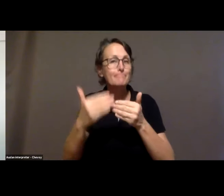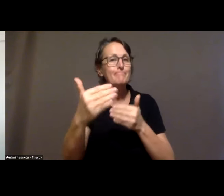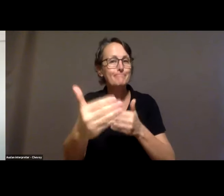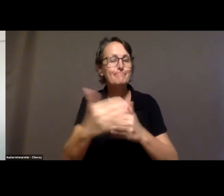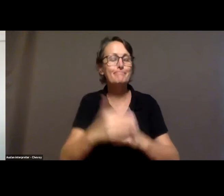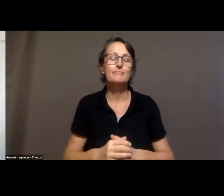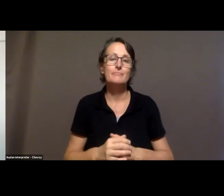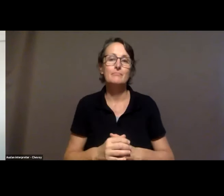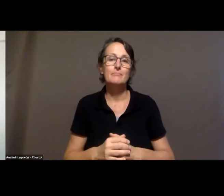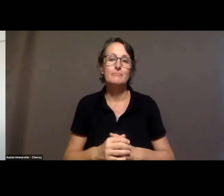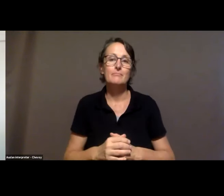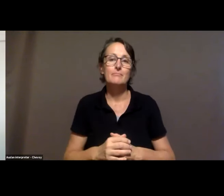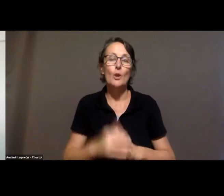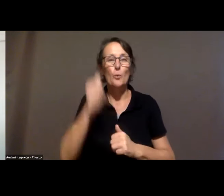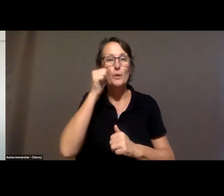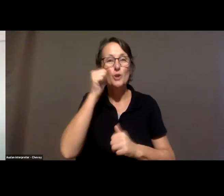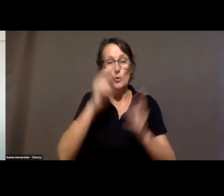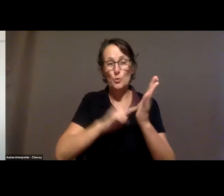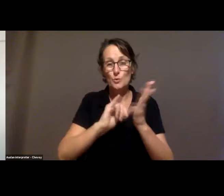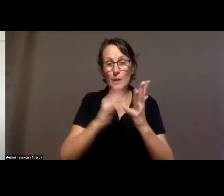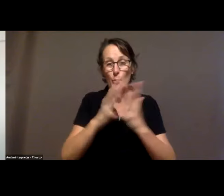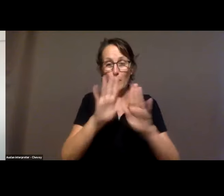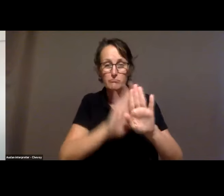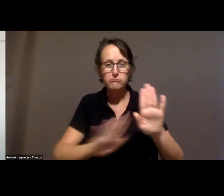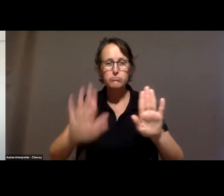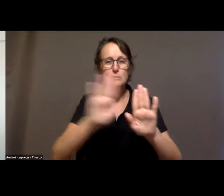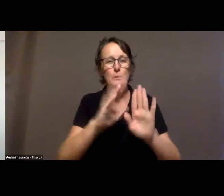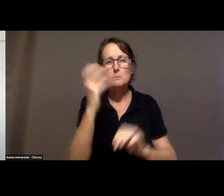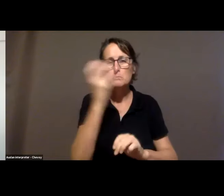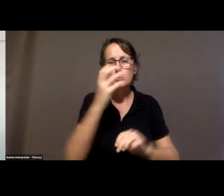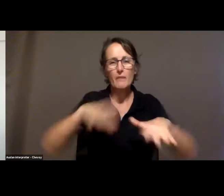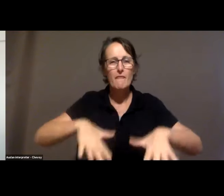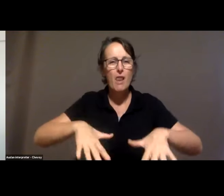als NSW or a -- regional NSW or across NSW. Our thoughts are with